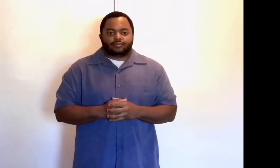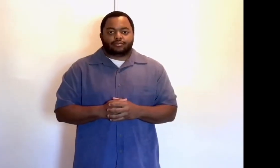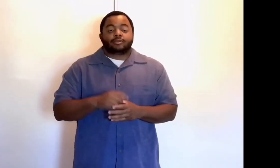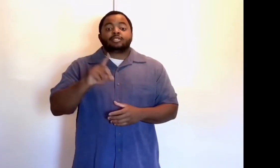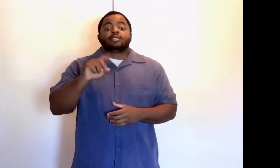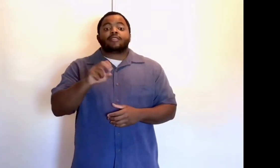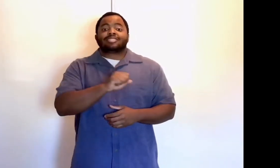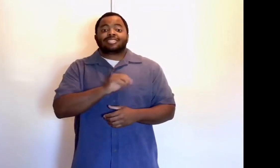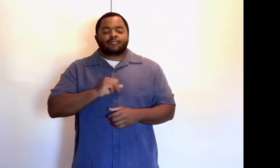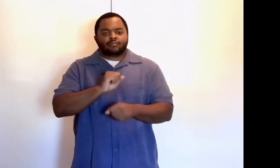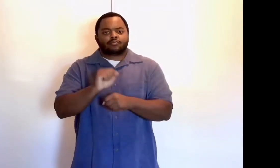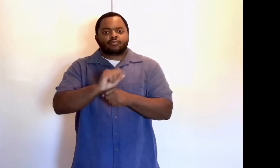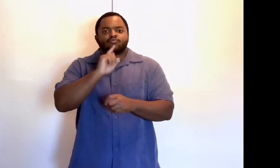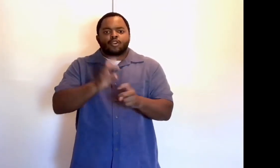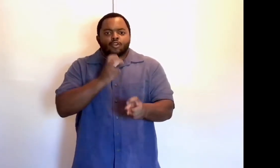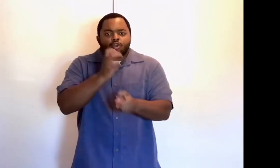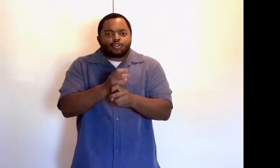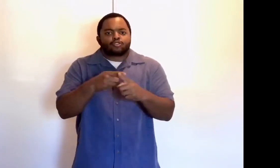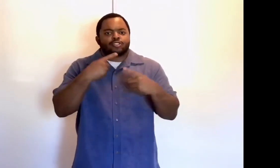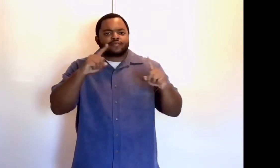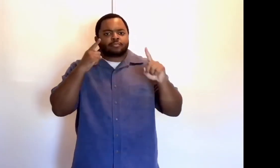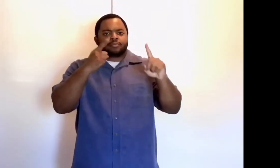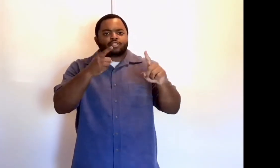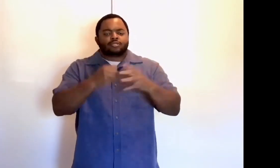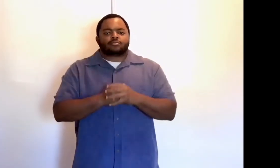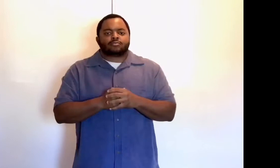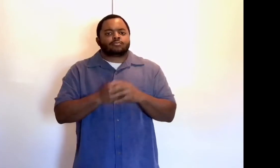DOVE staff members have worked tirelessly toward achieving the mission -